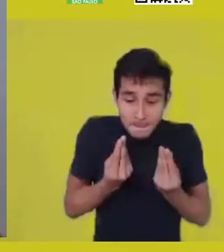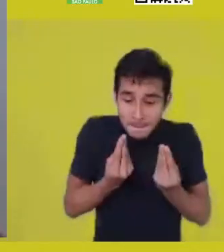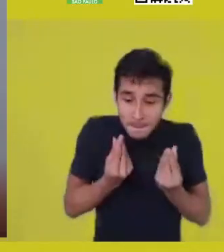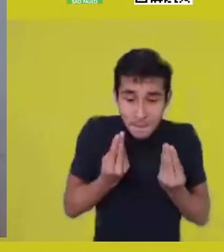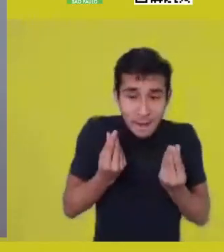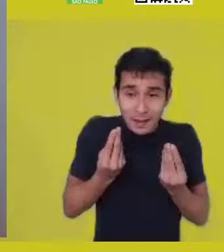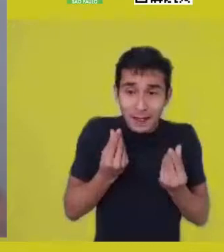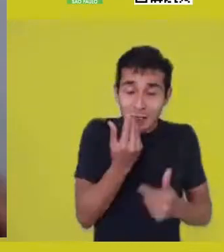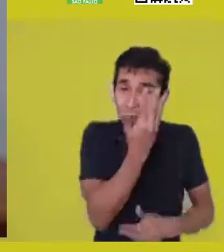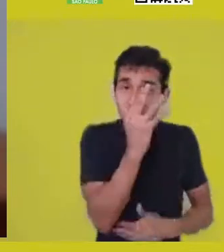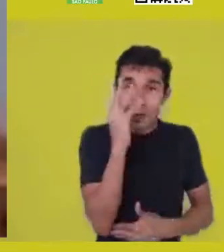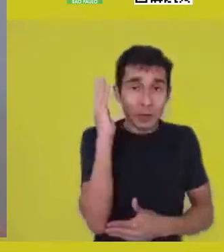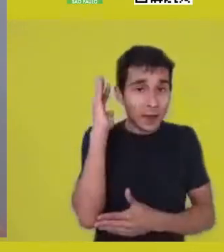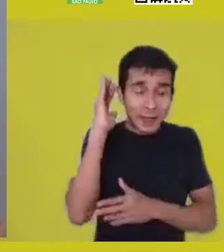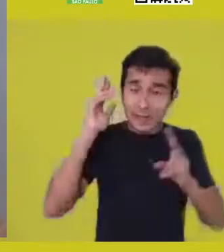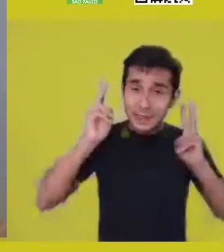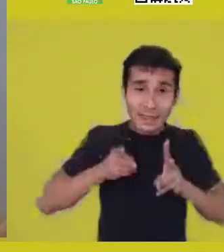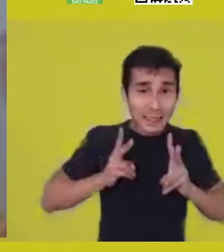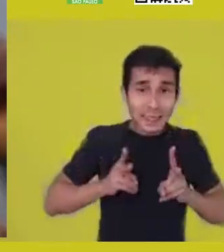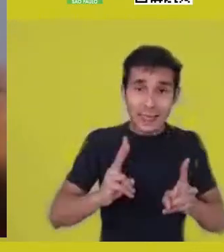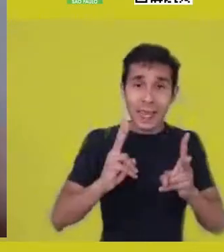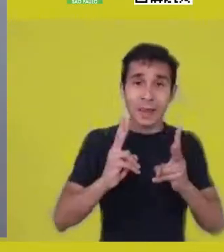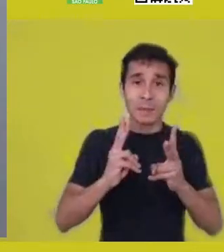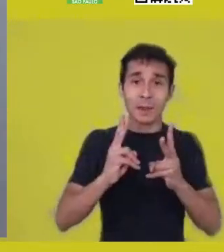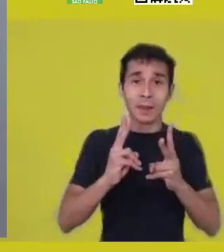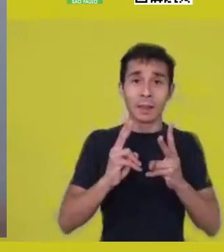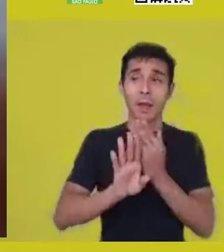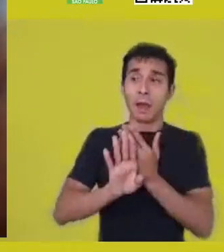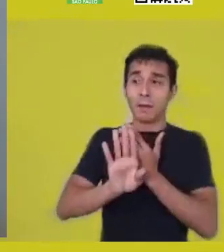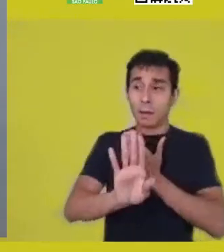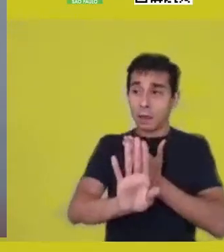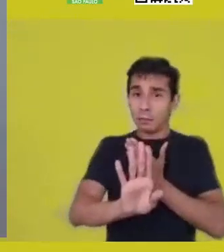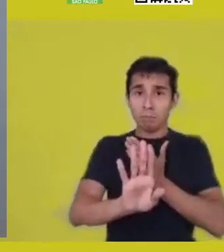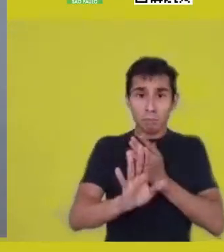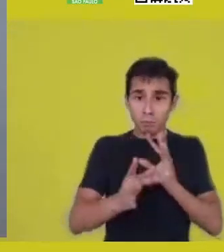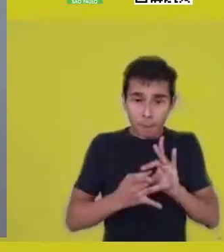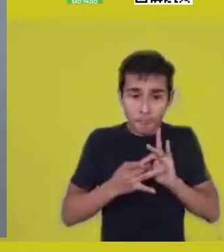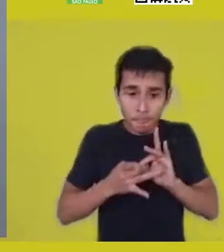tables of moral precepts.